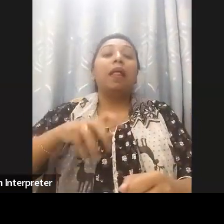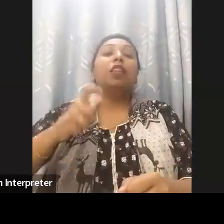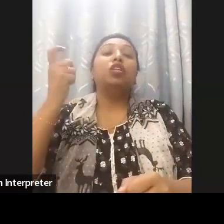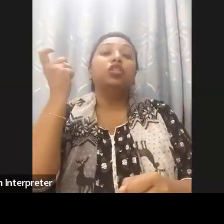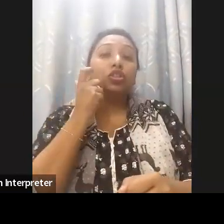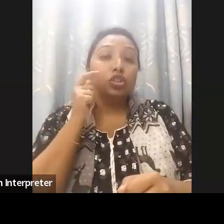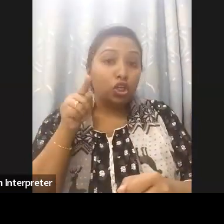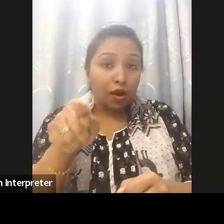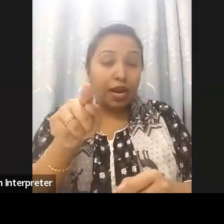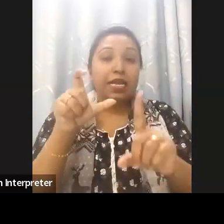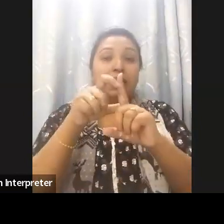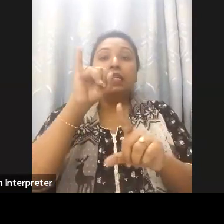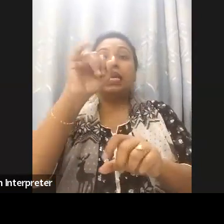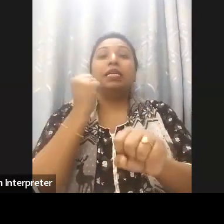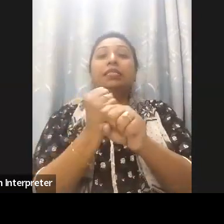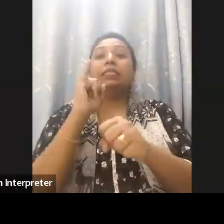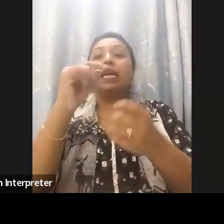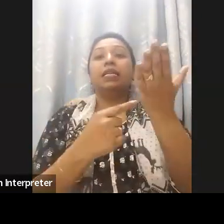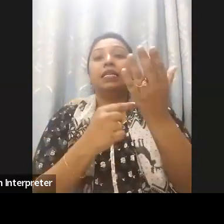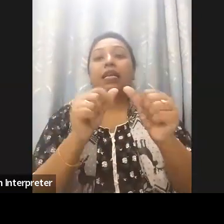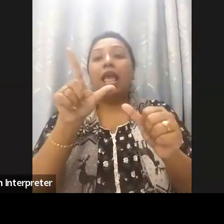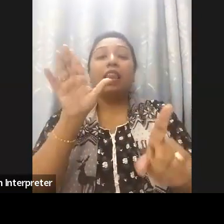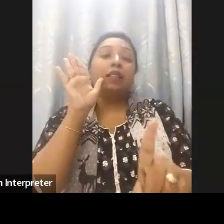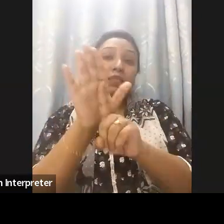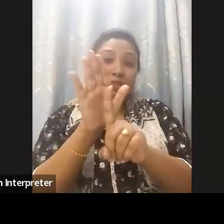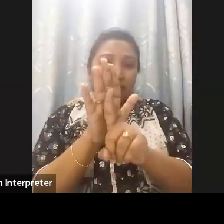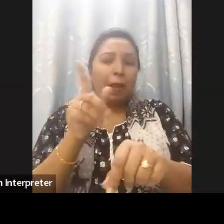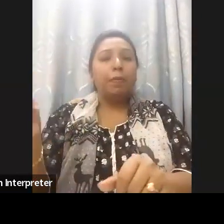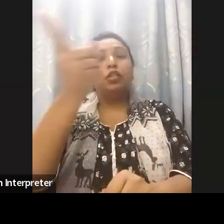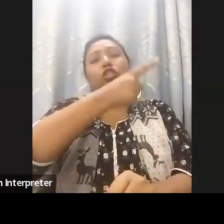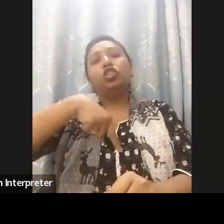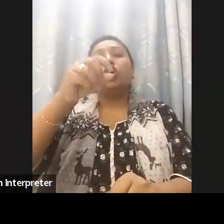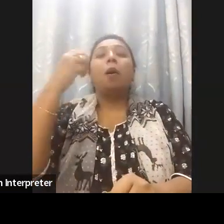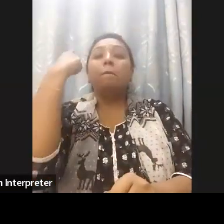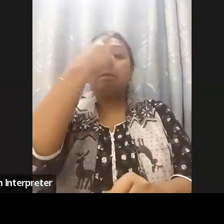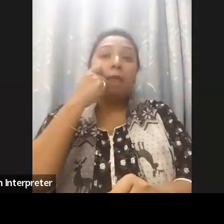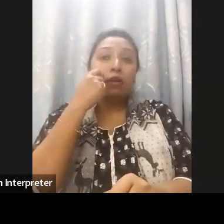service accessible to the people with disability, yet miles to go we believe. Recognizing the